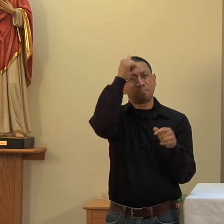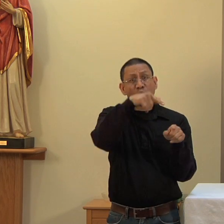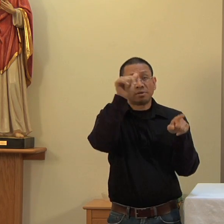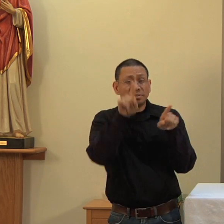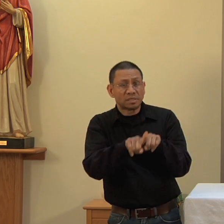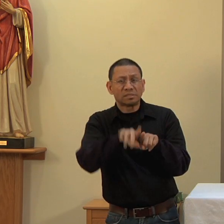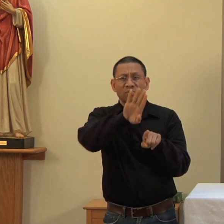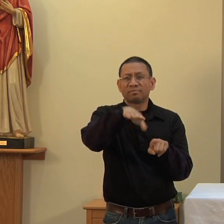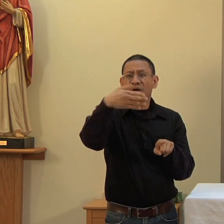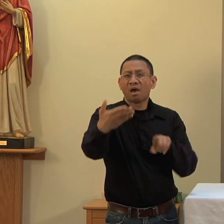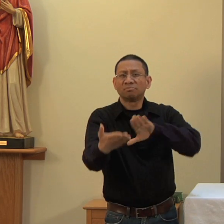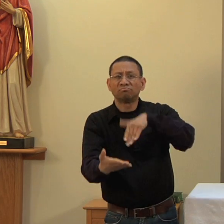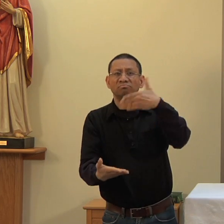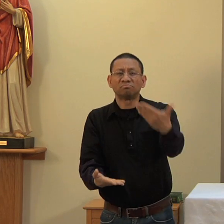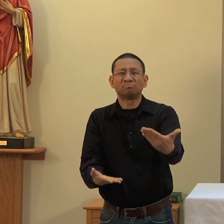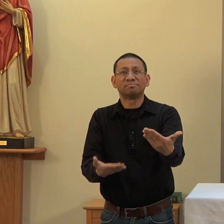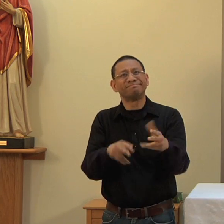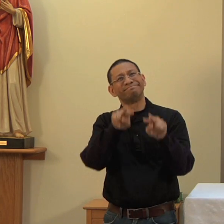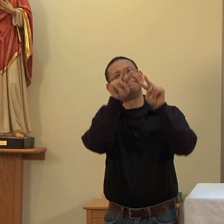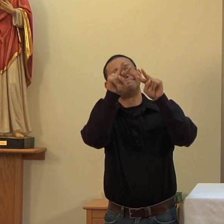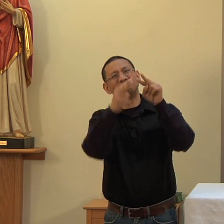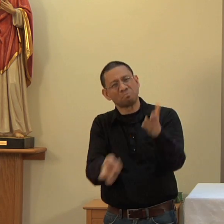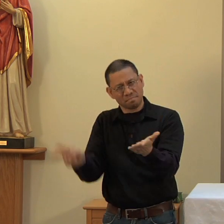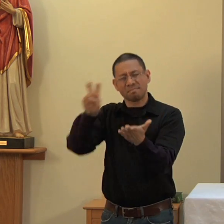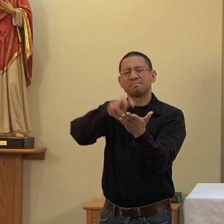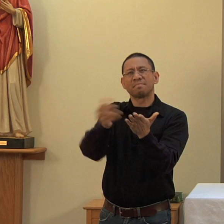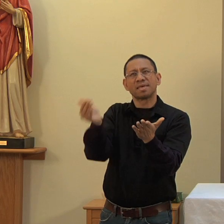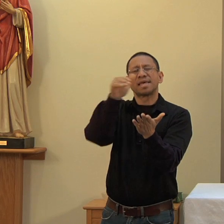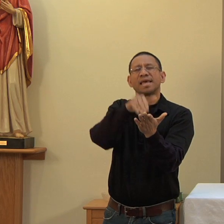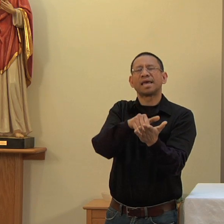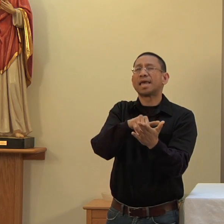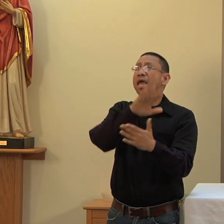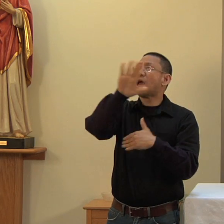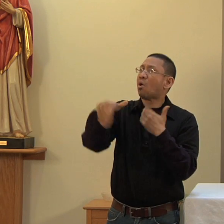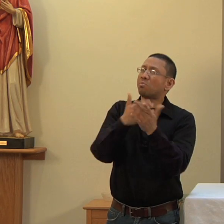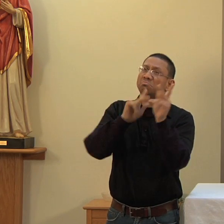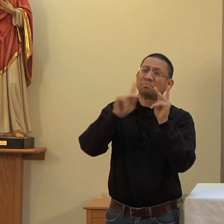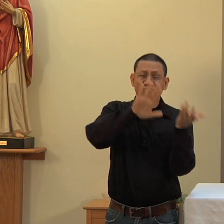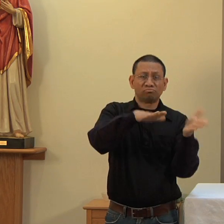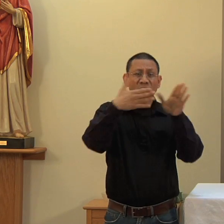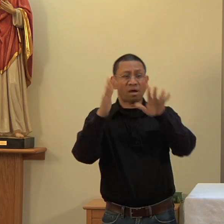have fallen asleep in the hope of the resurrection, and all who have died in your mercy: welcome